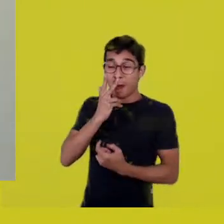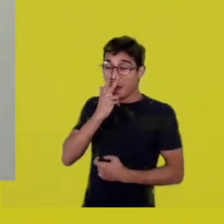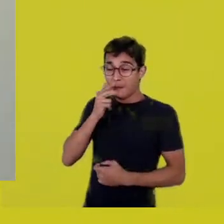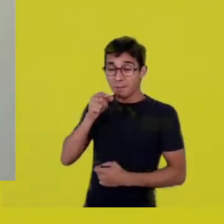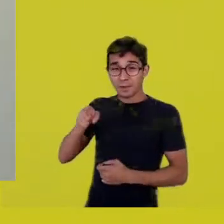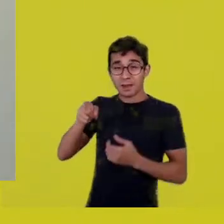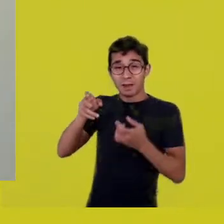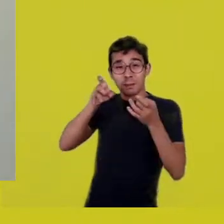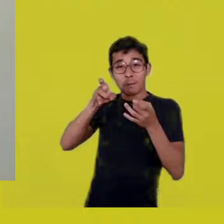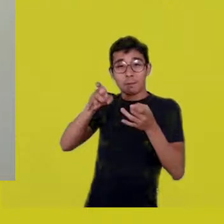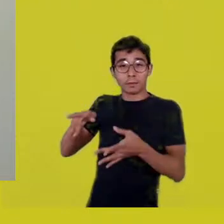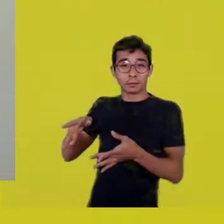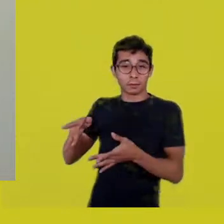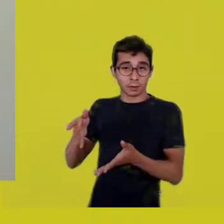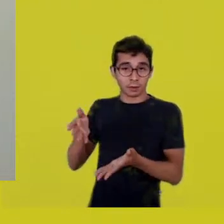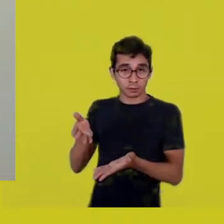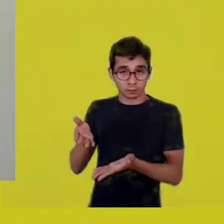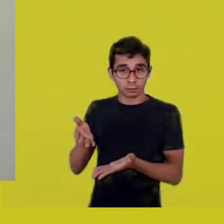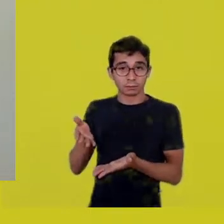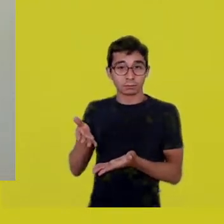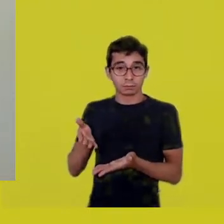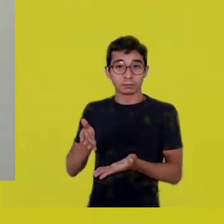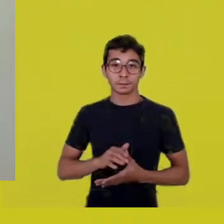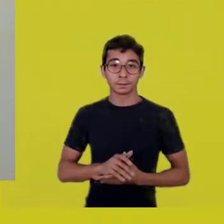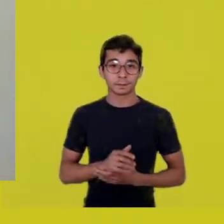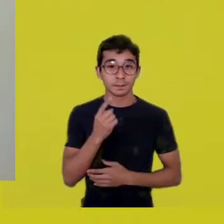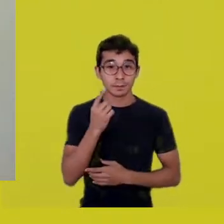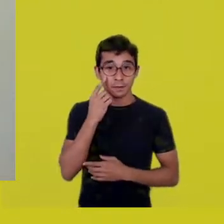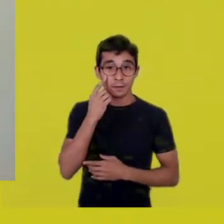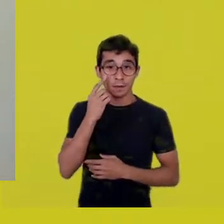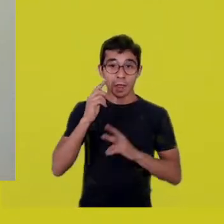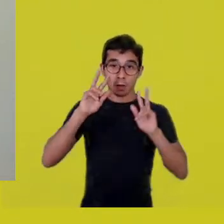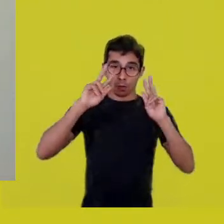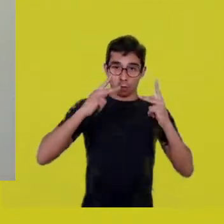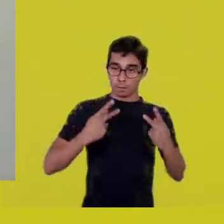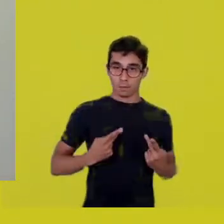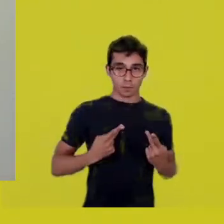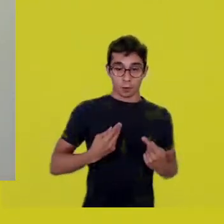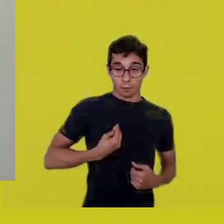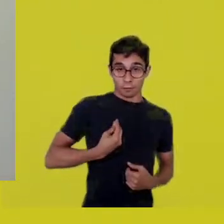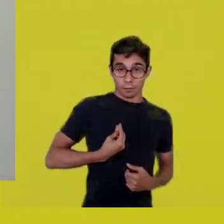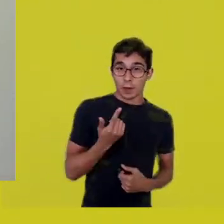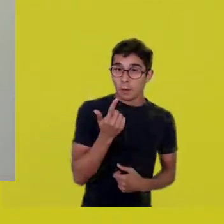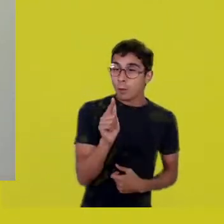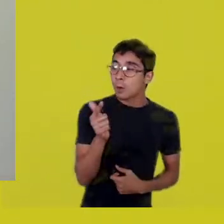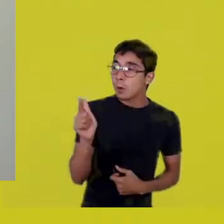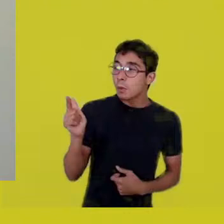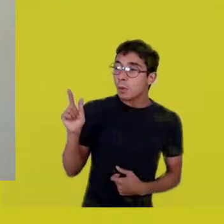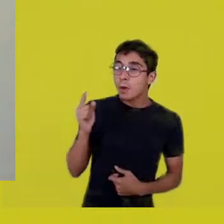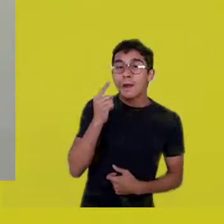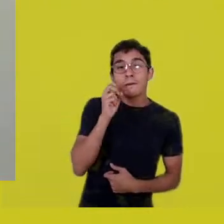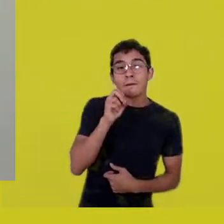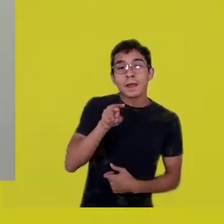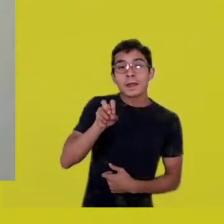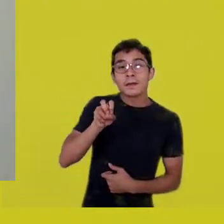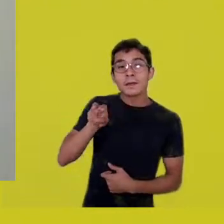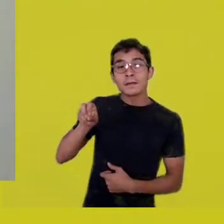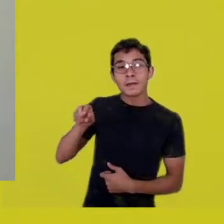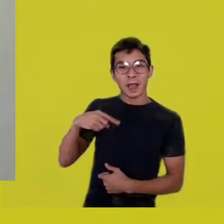Look at what we’re doing with those who aren’t human and how we’re degrading those who are.